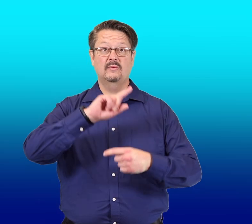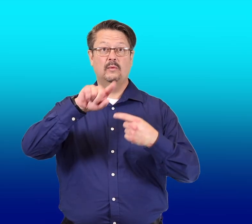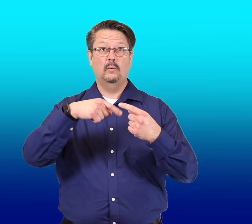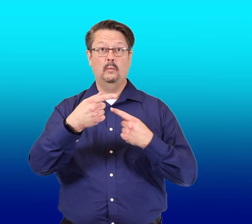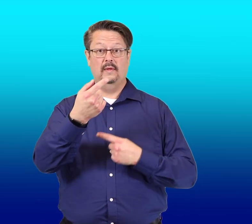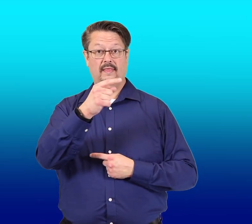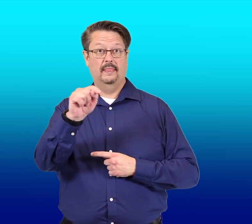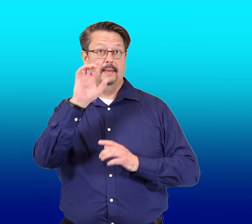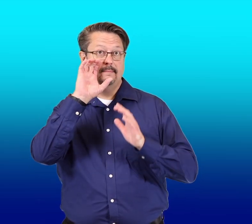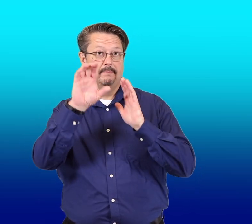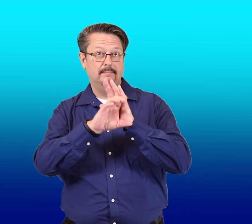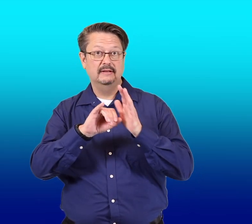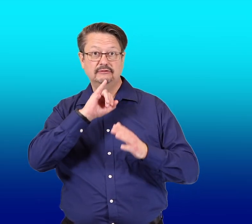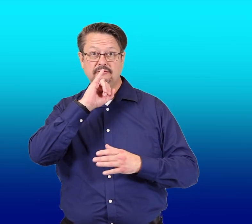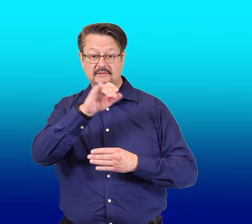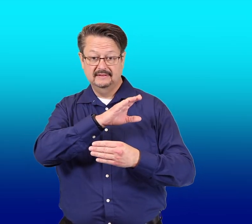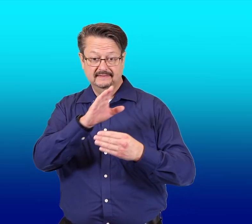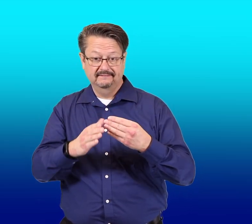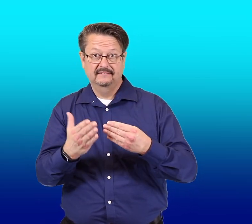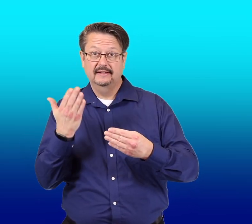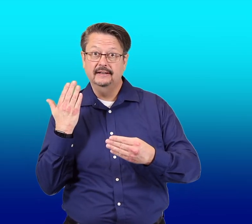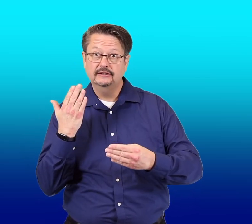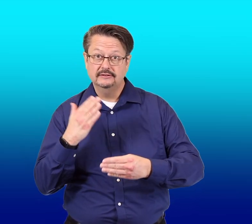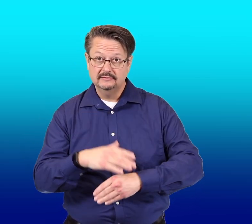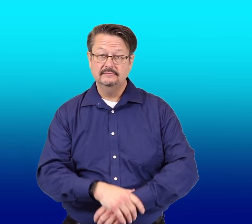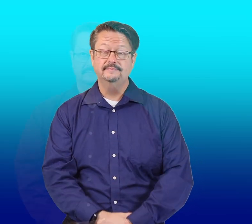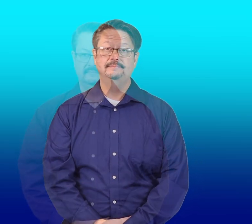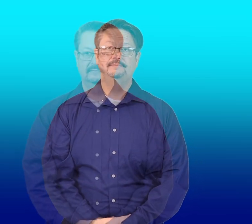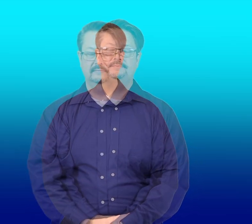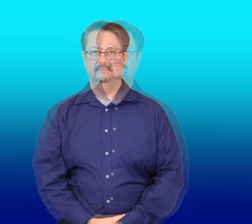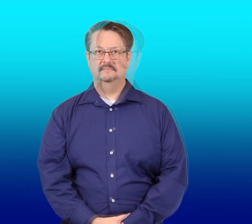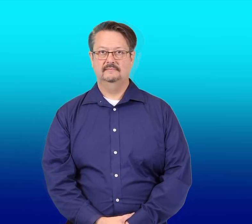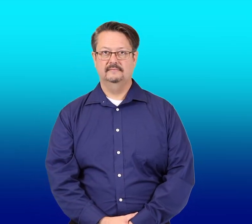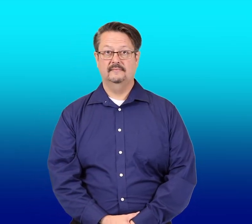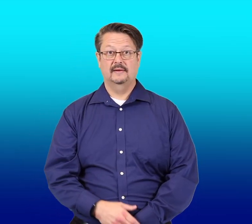When the picture is finished,